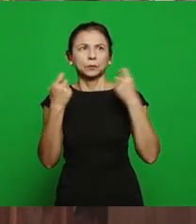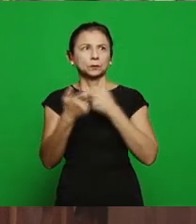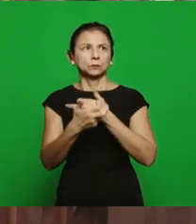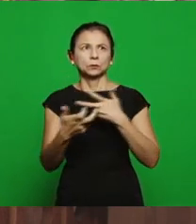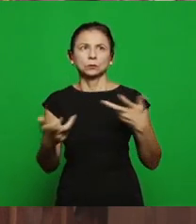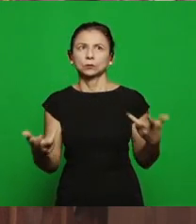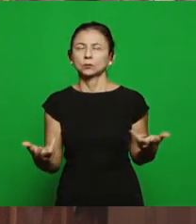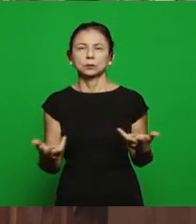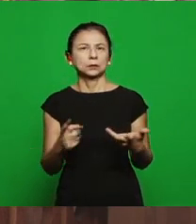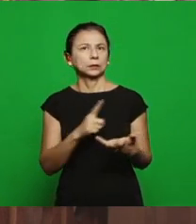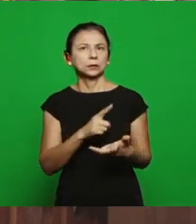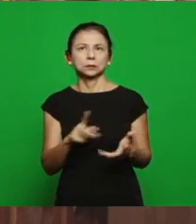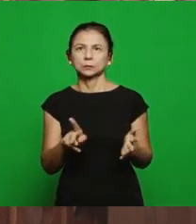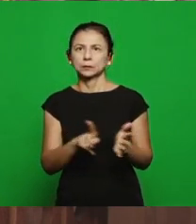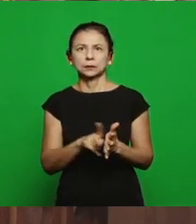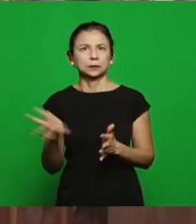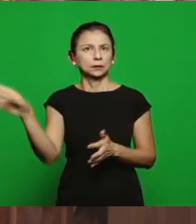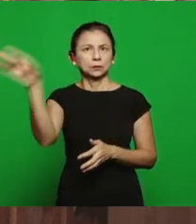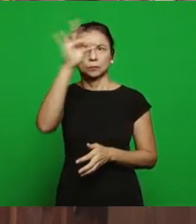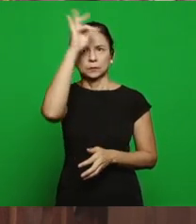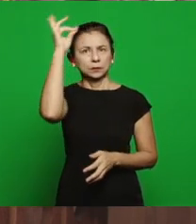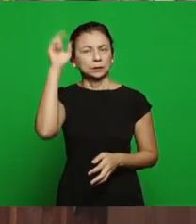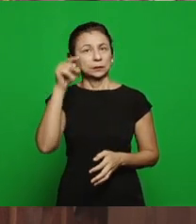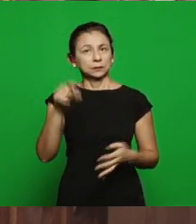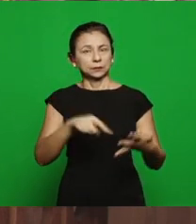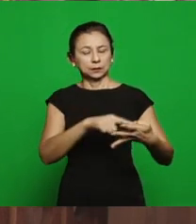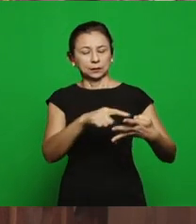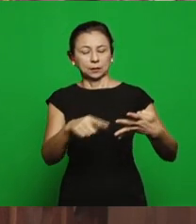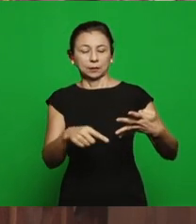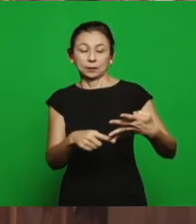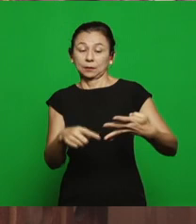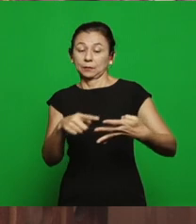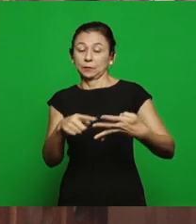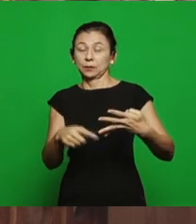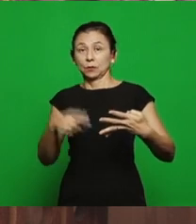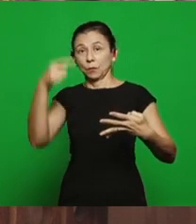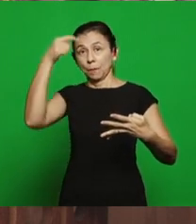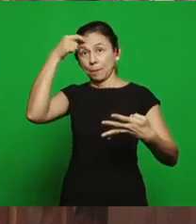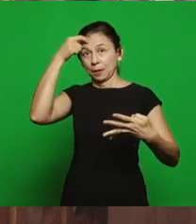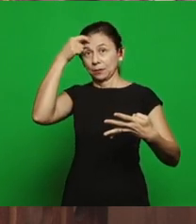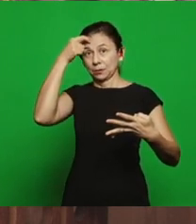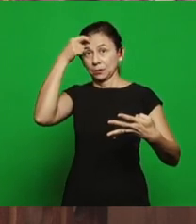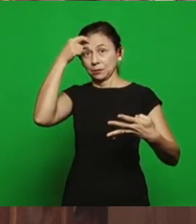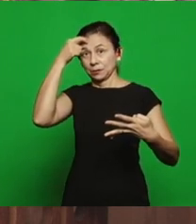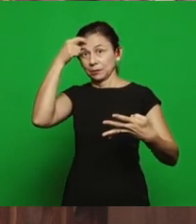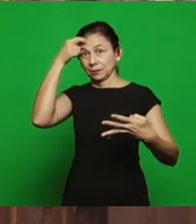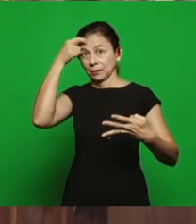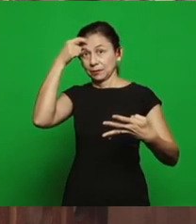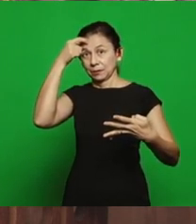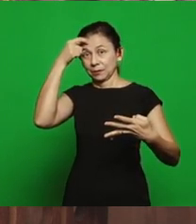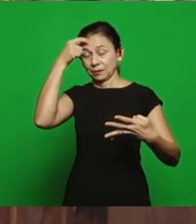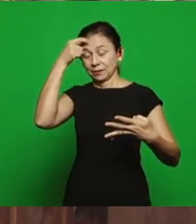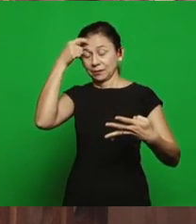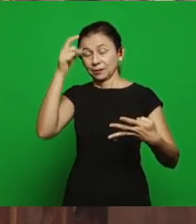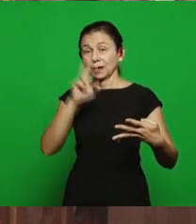if you’re in the fourth measure, your mind is in reason, in your reason you admit